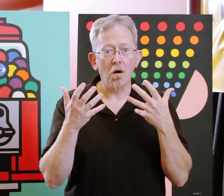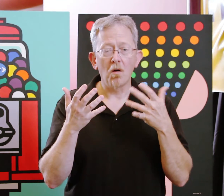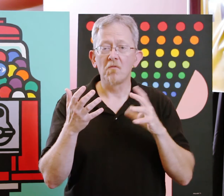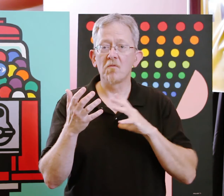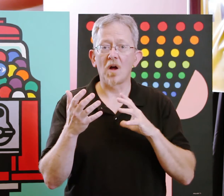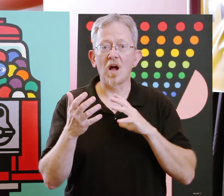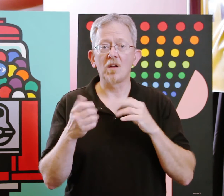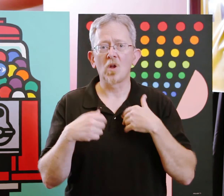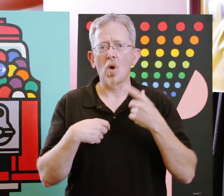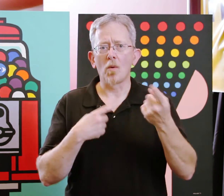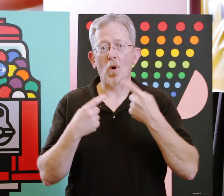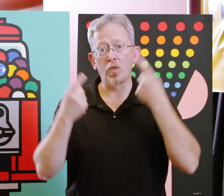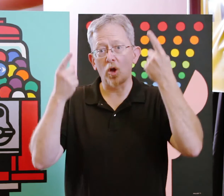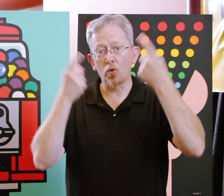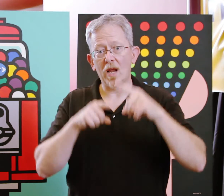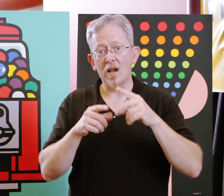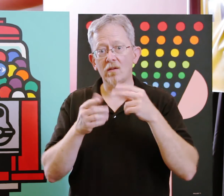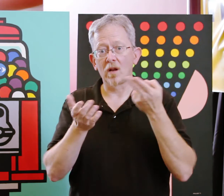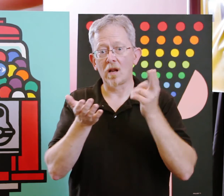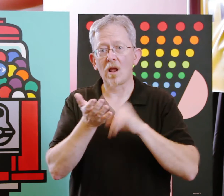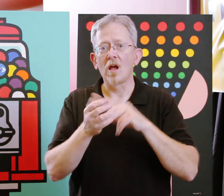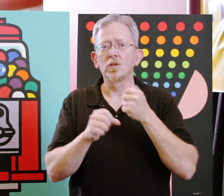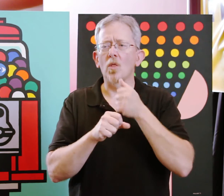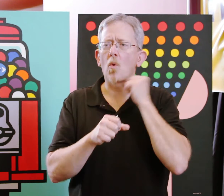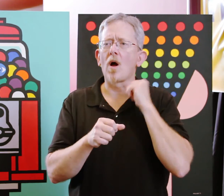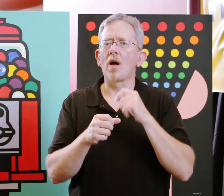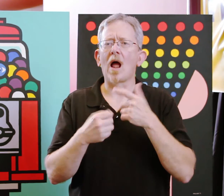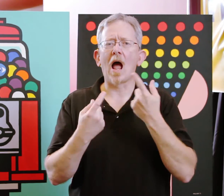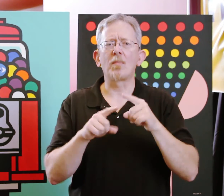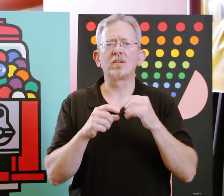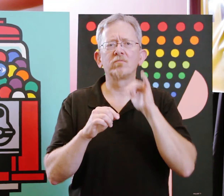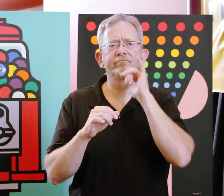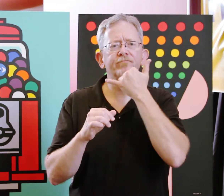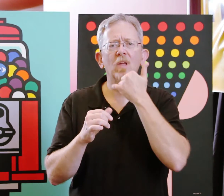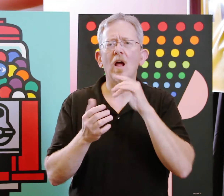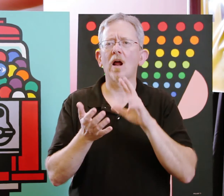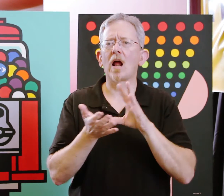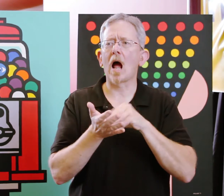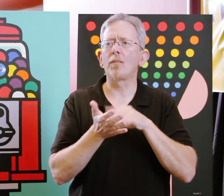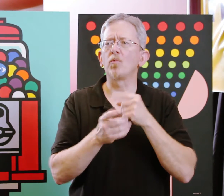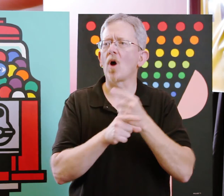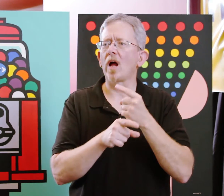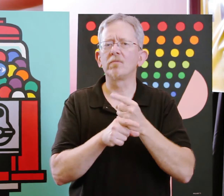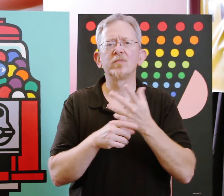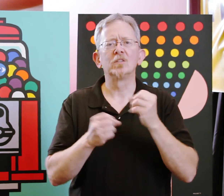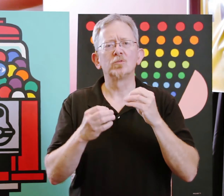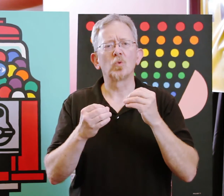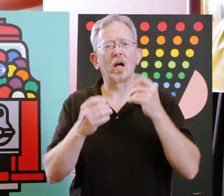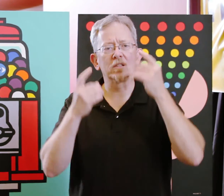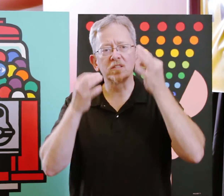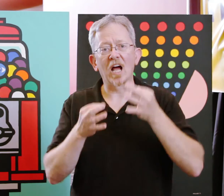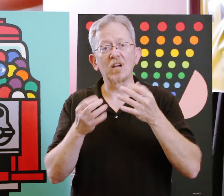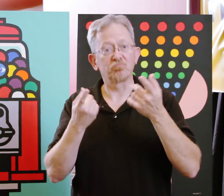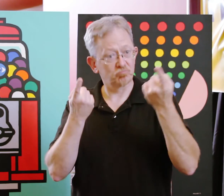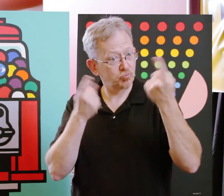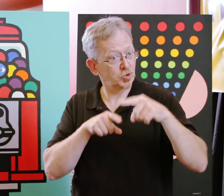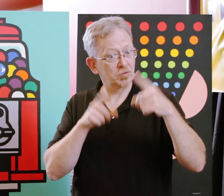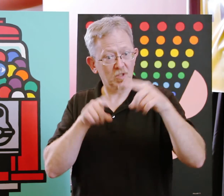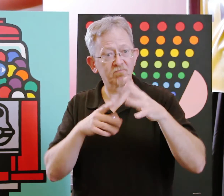was taken aback. We agreed on a contract, so there were no copyright issues. We both agreed